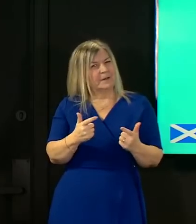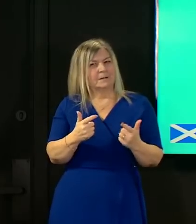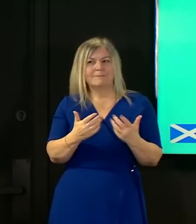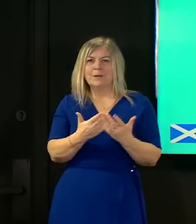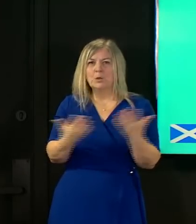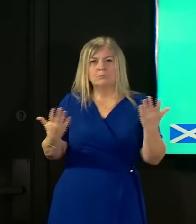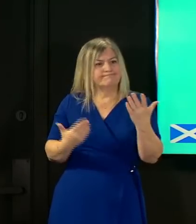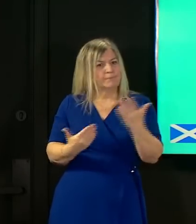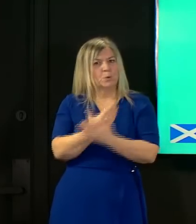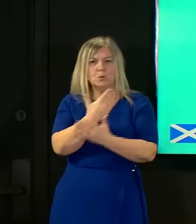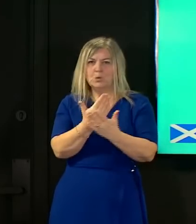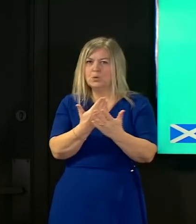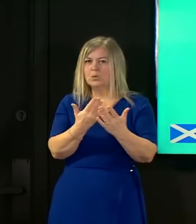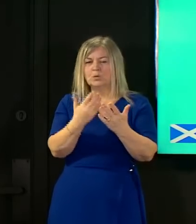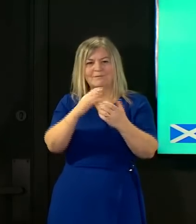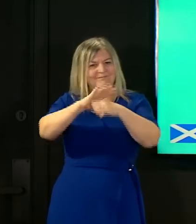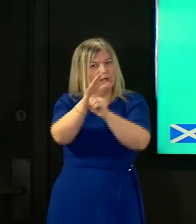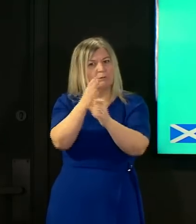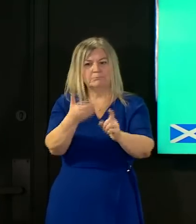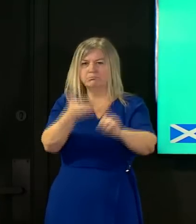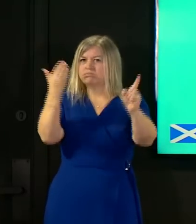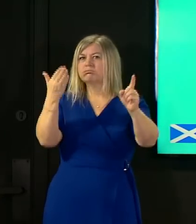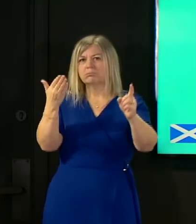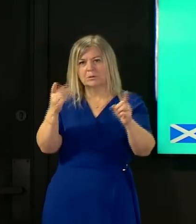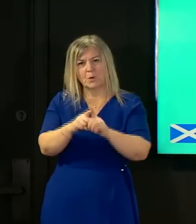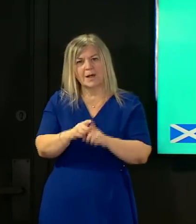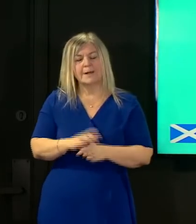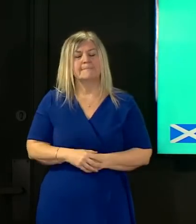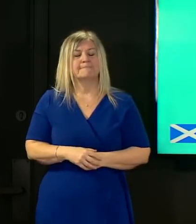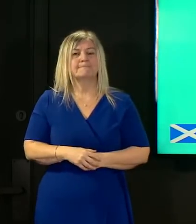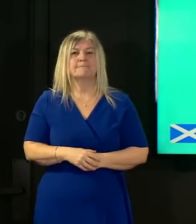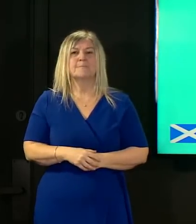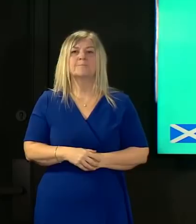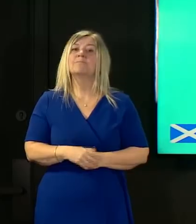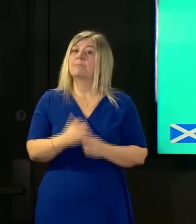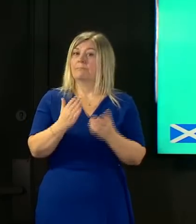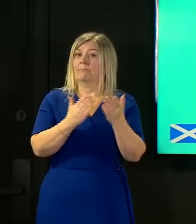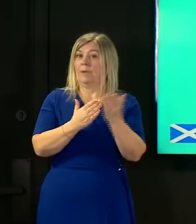indeed as we create stronger immunity through our vaccination program that may place the virus under